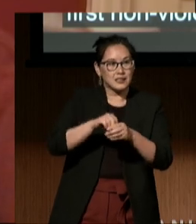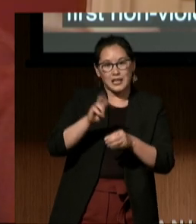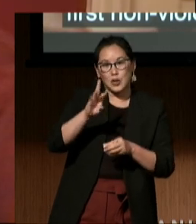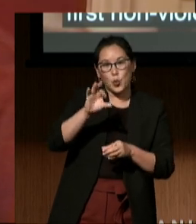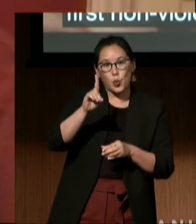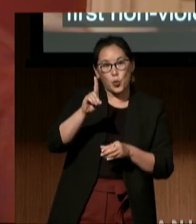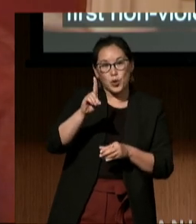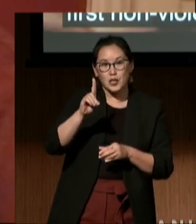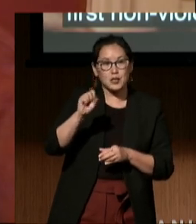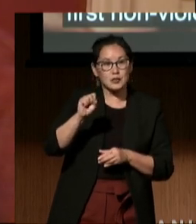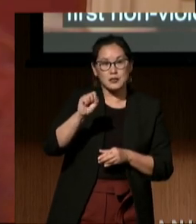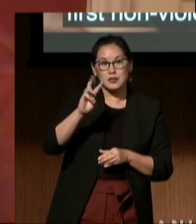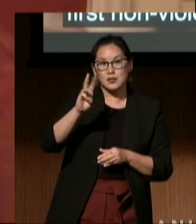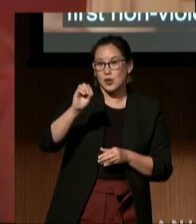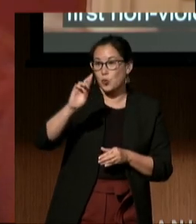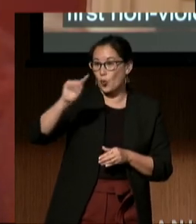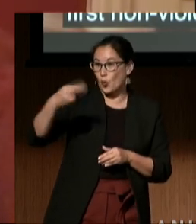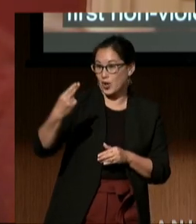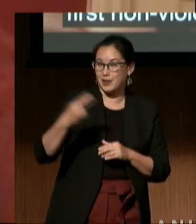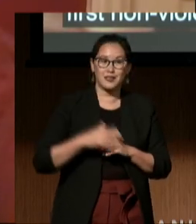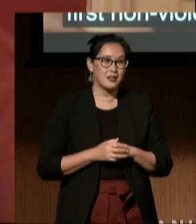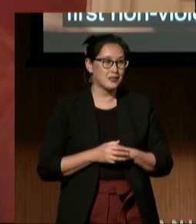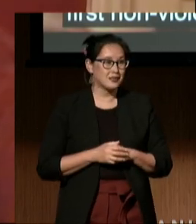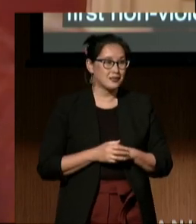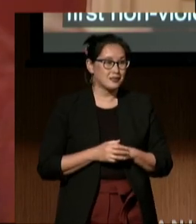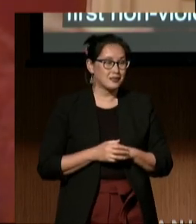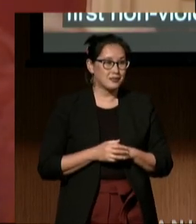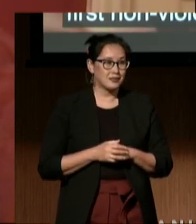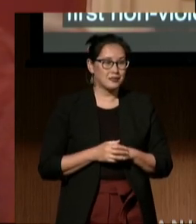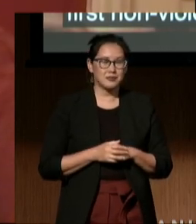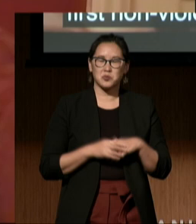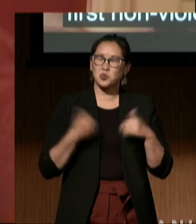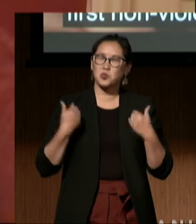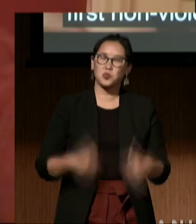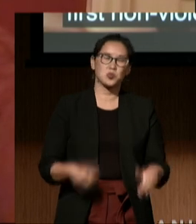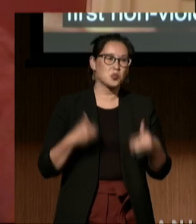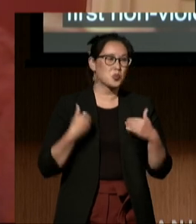yet I hadn't known how integral the Black Panthers were